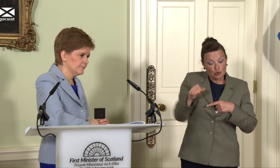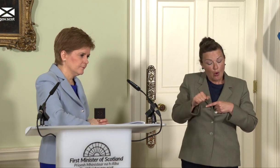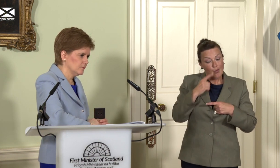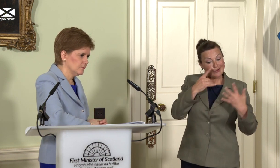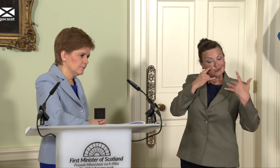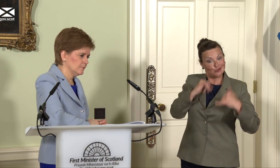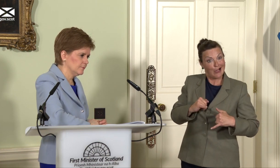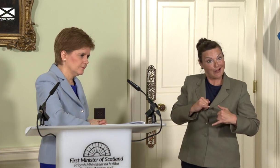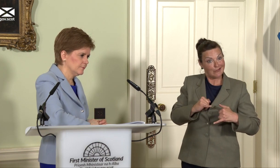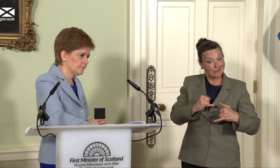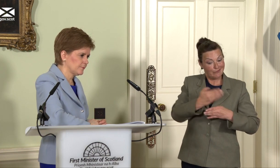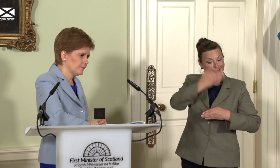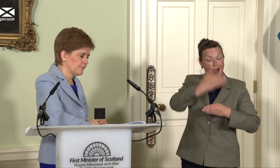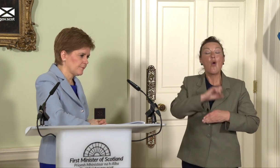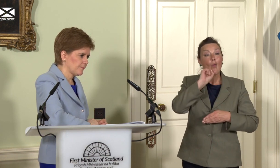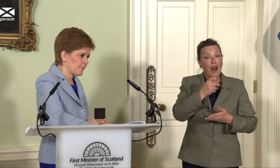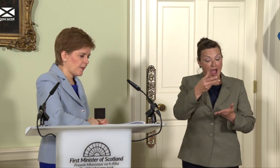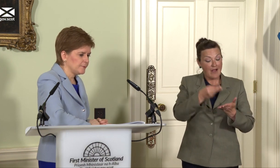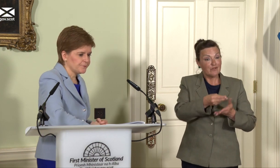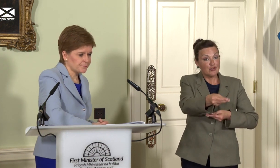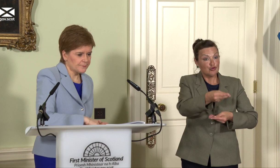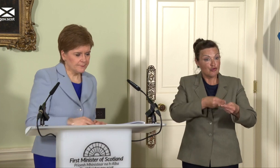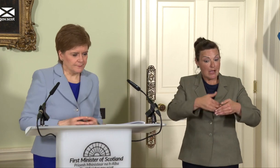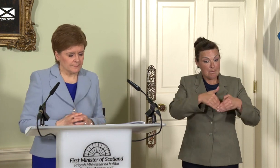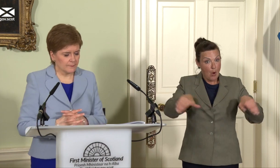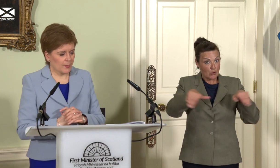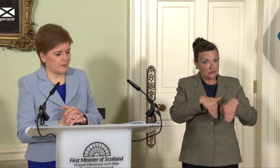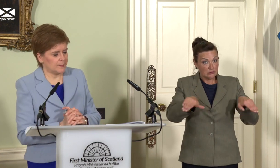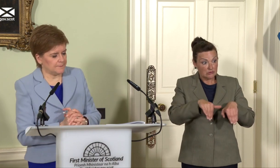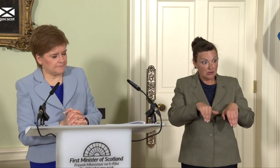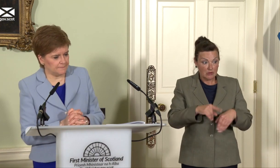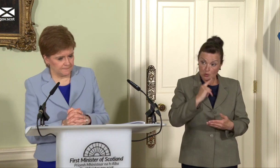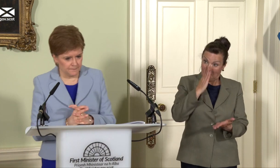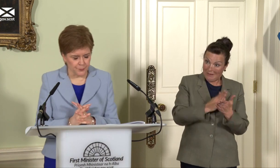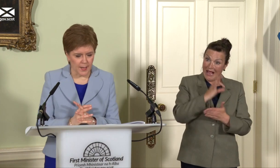trade border between England and Scotland? Will there be a border, First Minister?